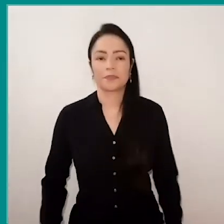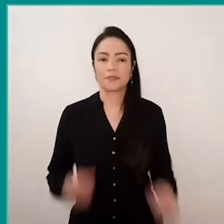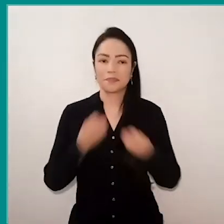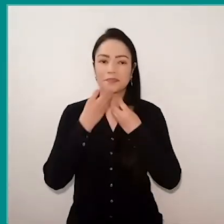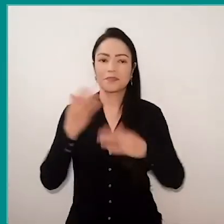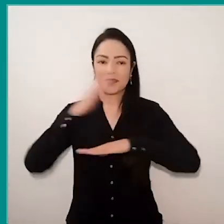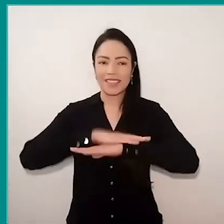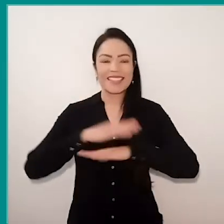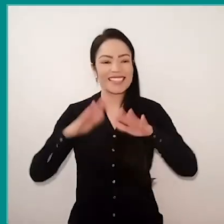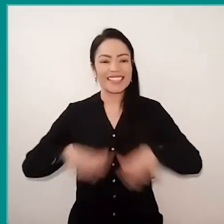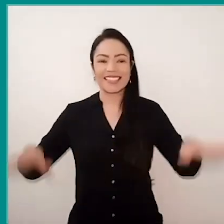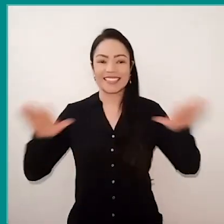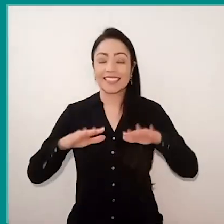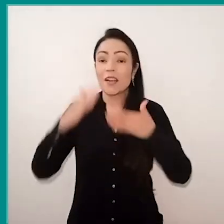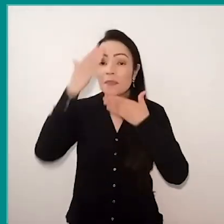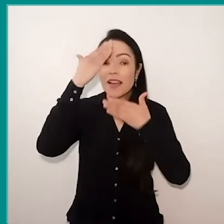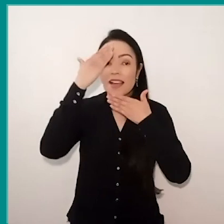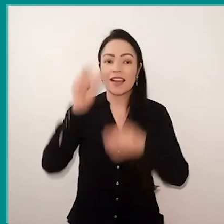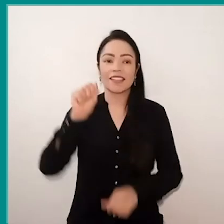Thank you Angela for the provocation,